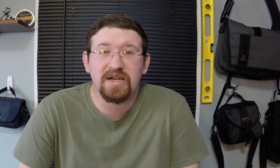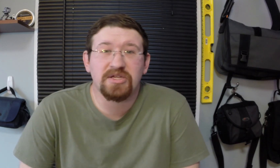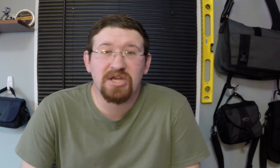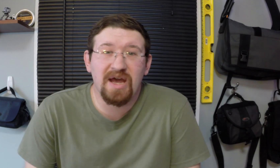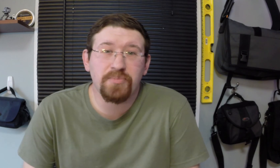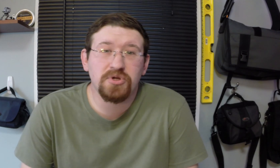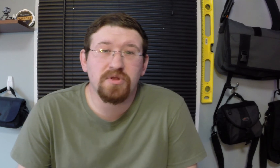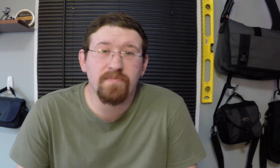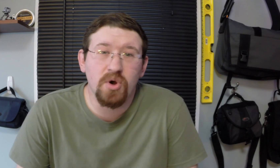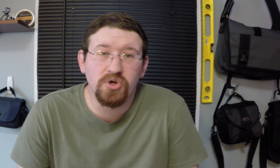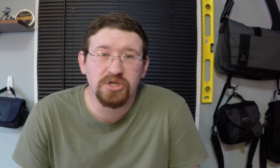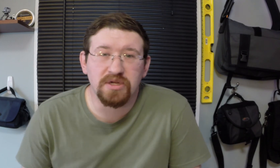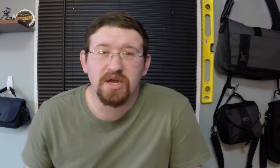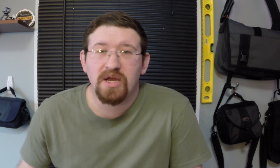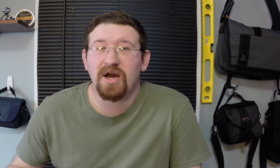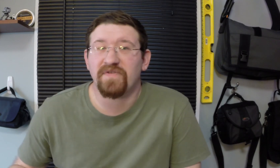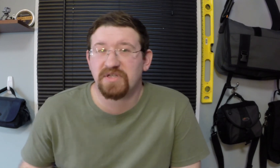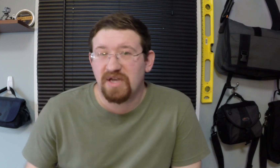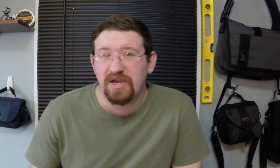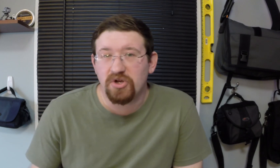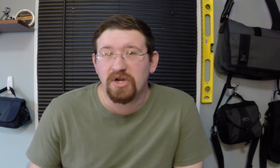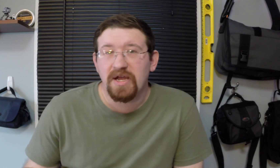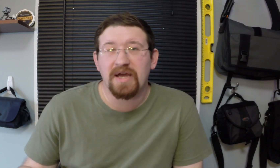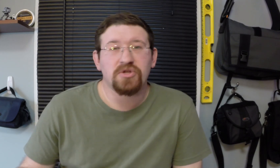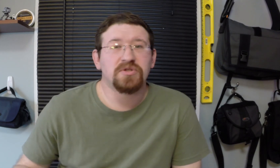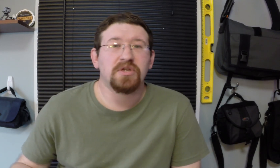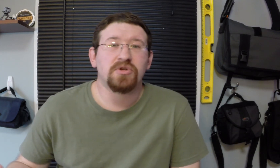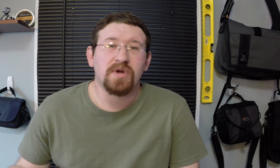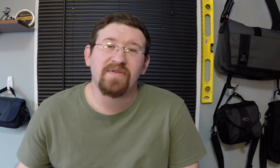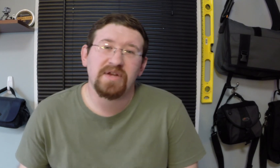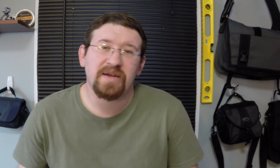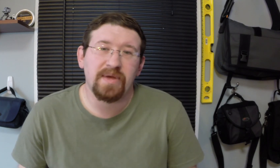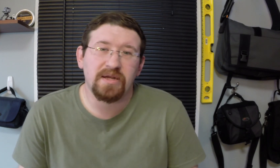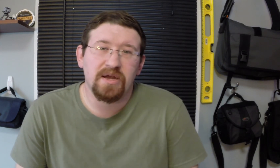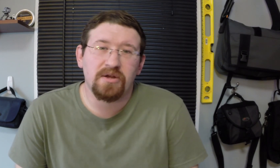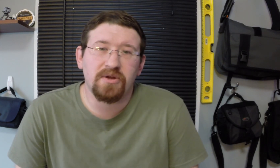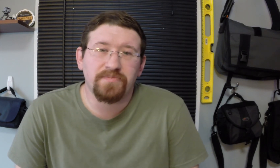that is, capture the motion of a signer and use it to drive an animated character.